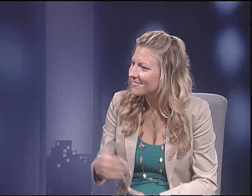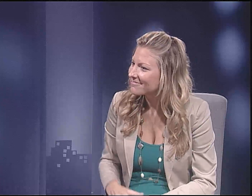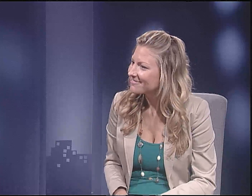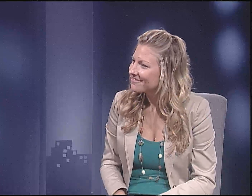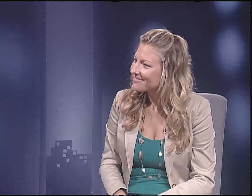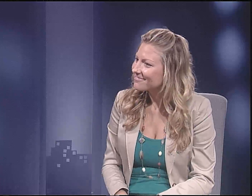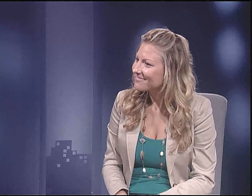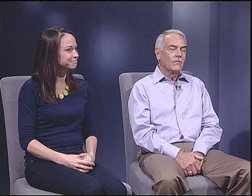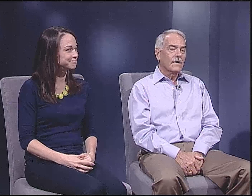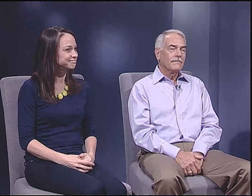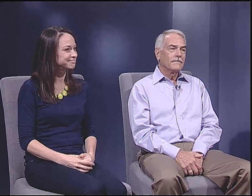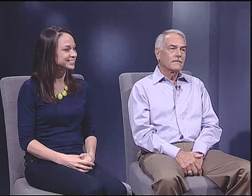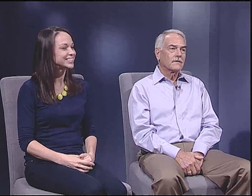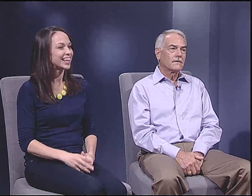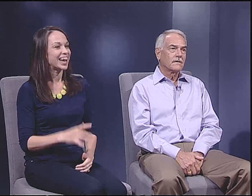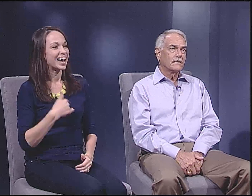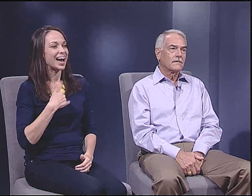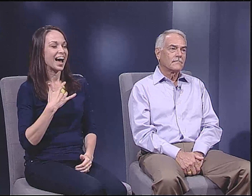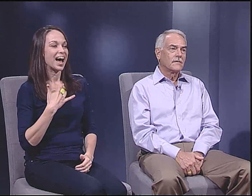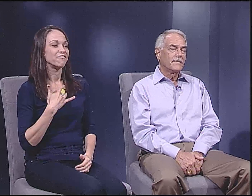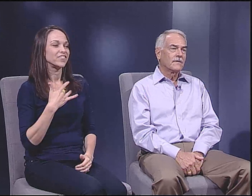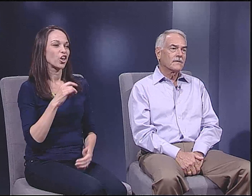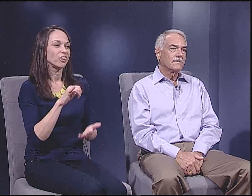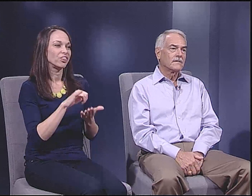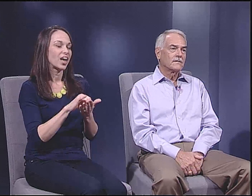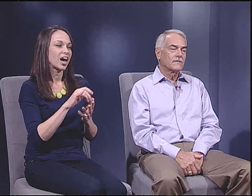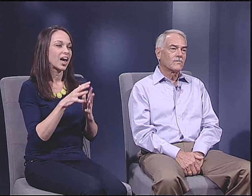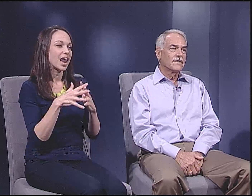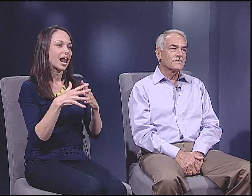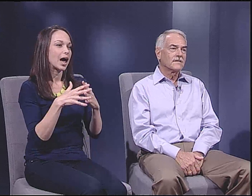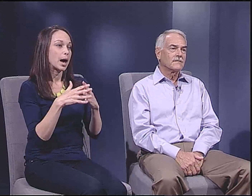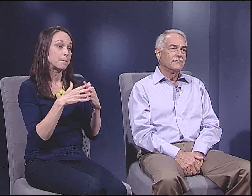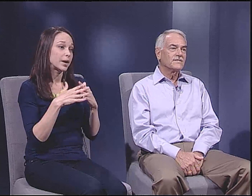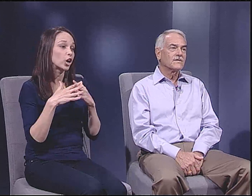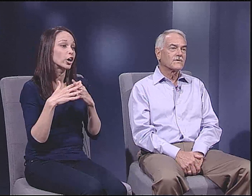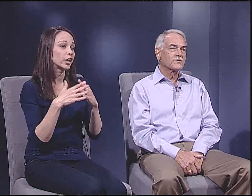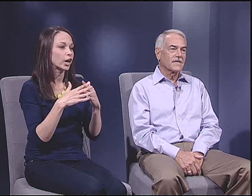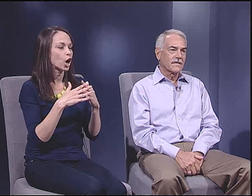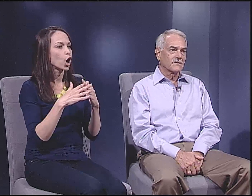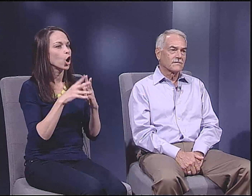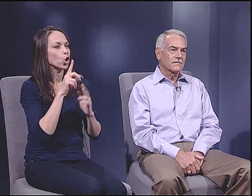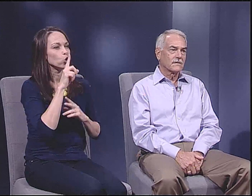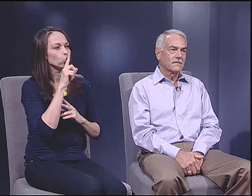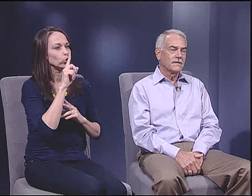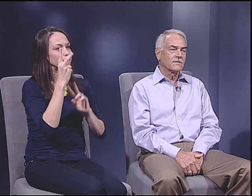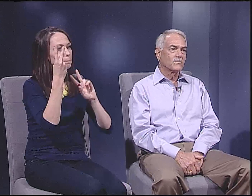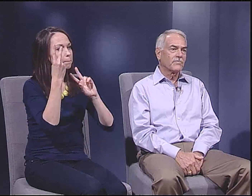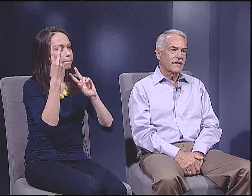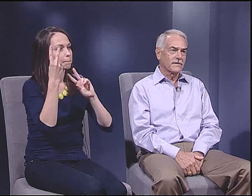So, how do you feel about America? Well, I feel that America, to a great extent,